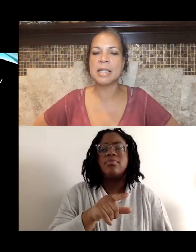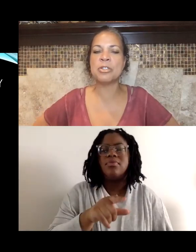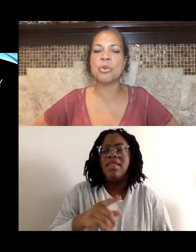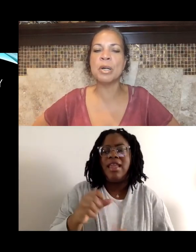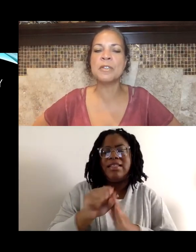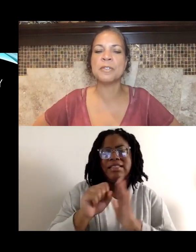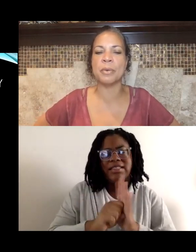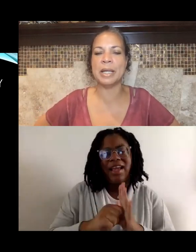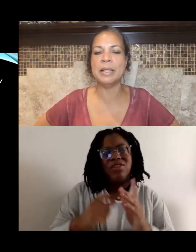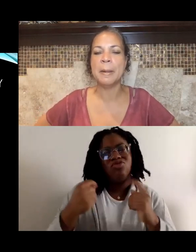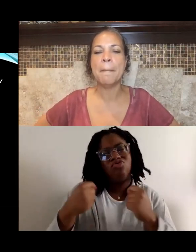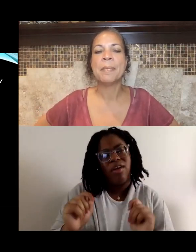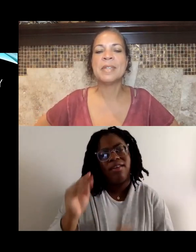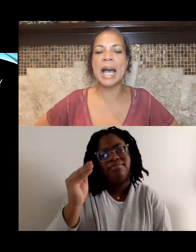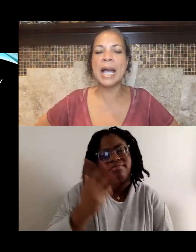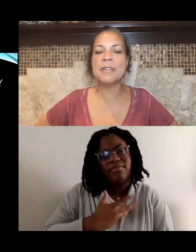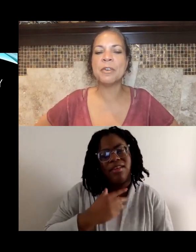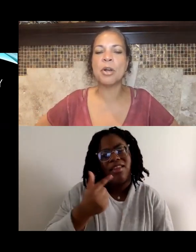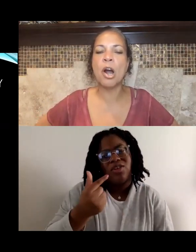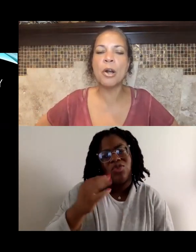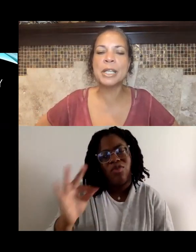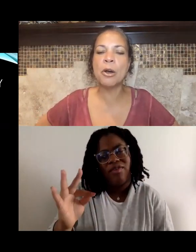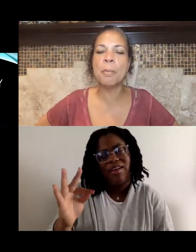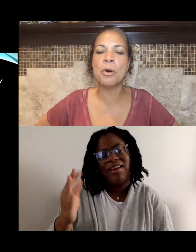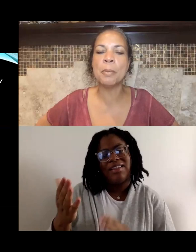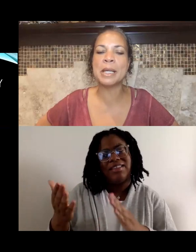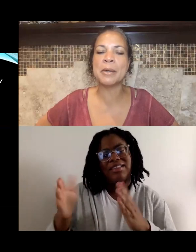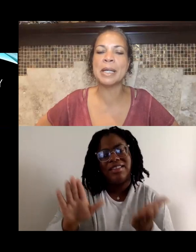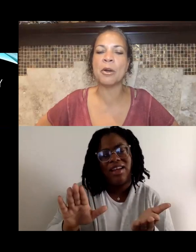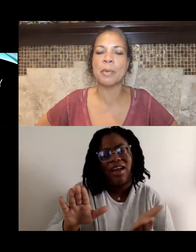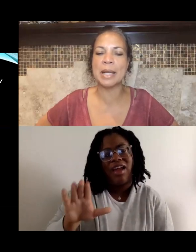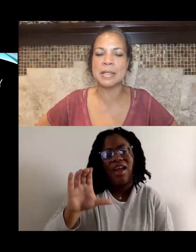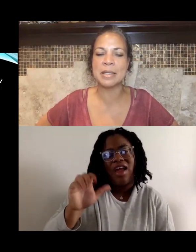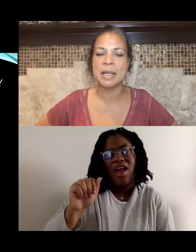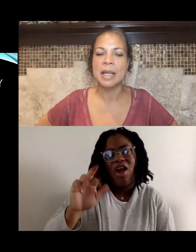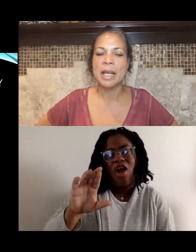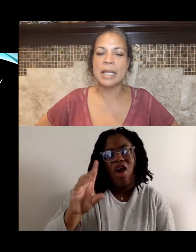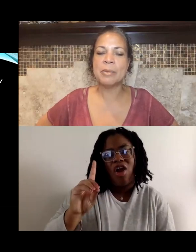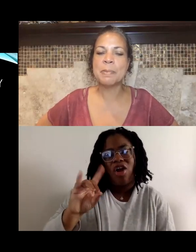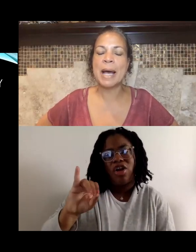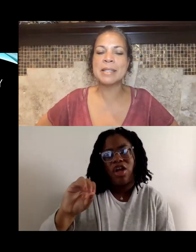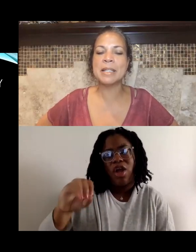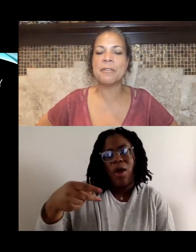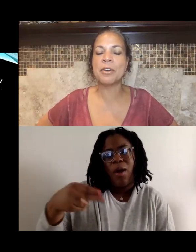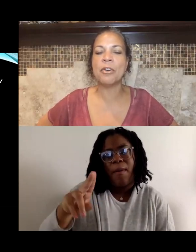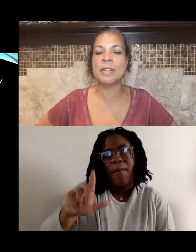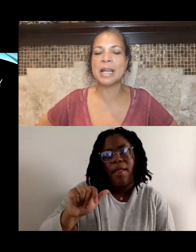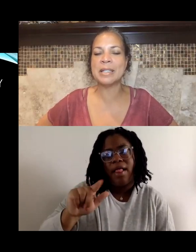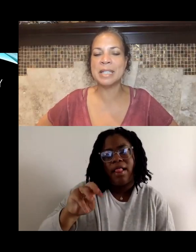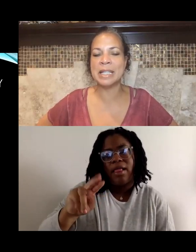that George Floyd died from cardiopulmonary arrest, and he was positive for COVID-19,